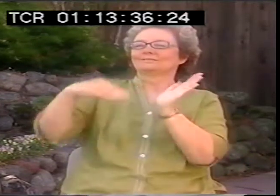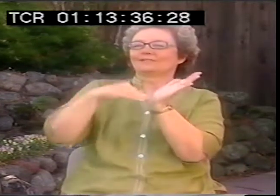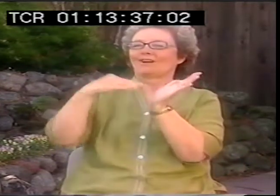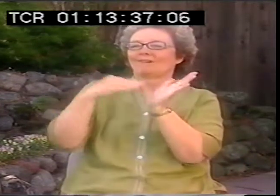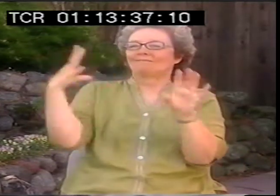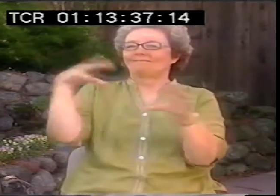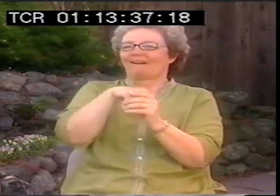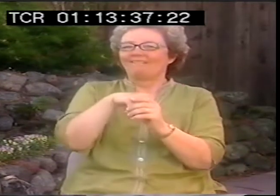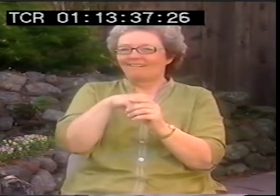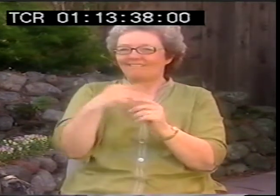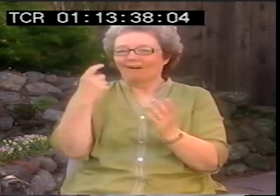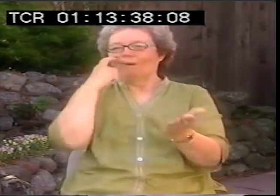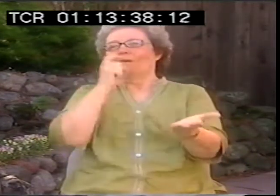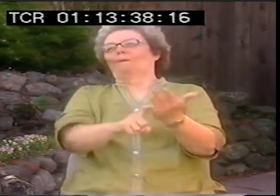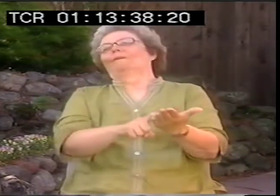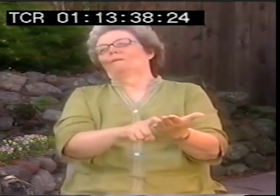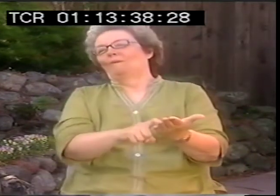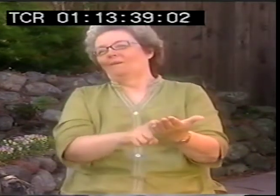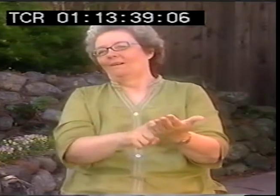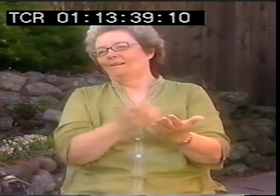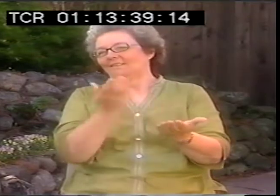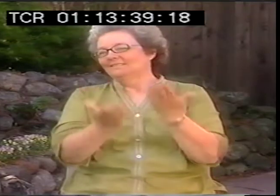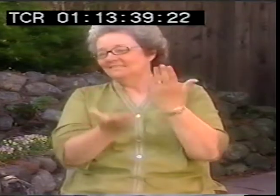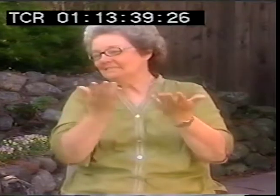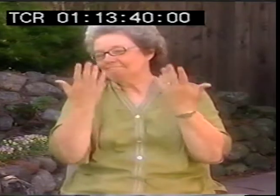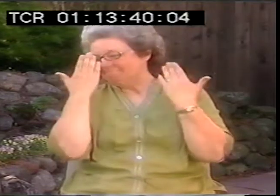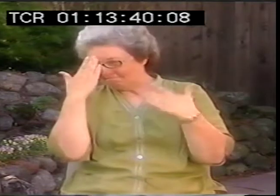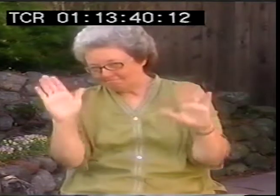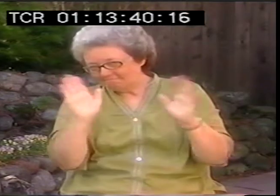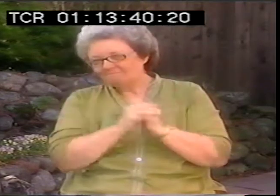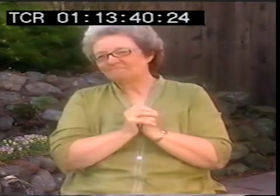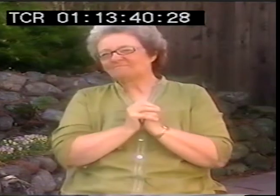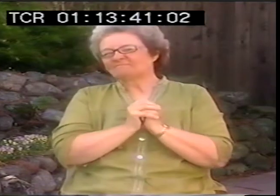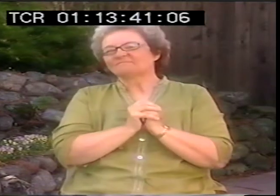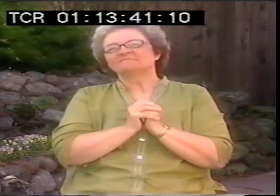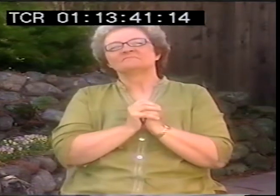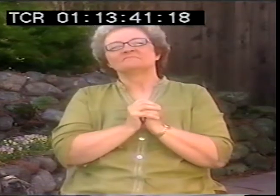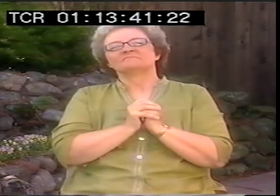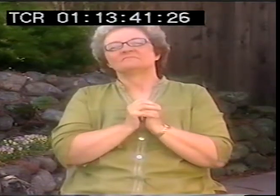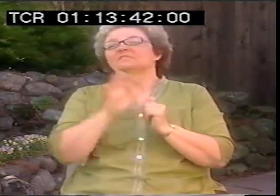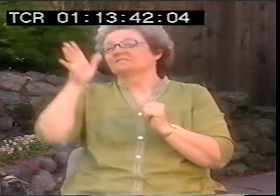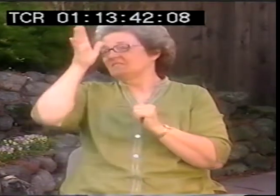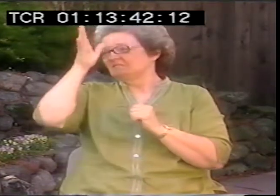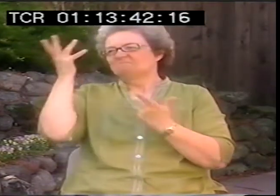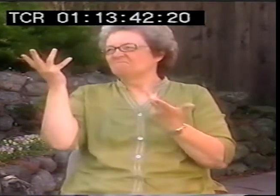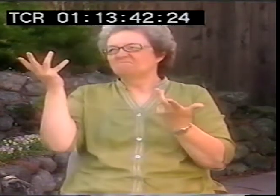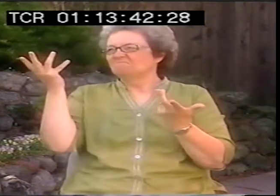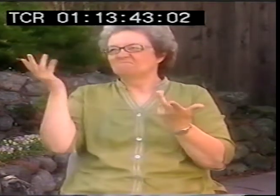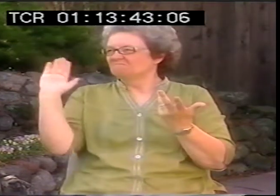But it seems more likely that she was already deaf, and that when they had to finally take her to the doctor when they discovered she'd been injured,